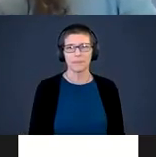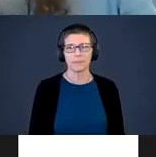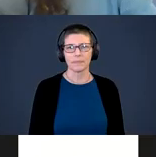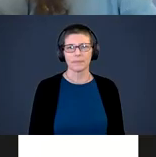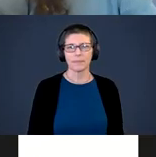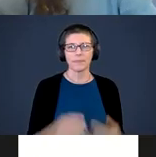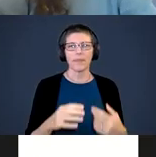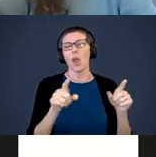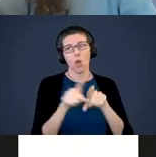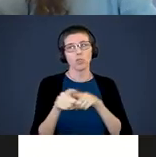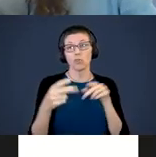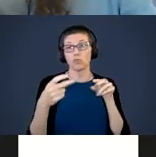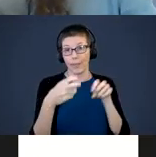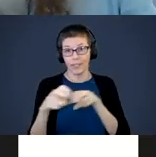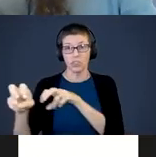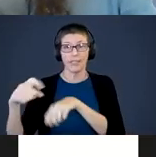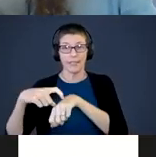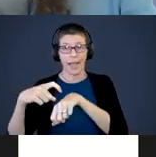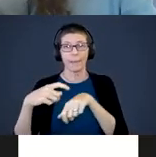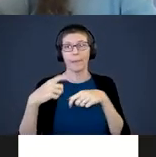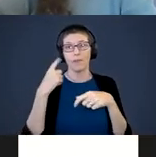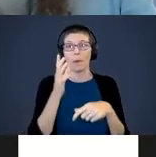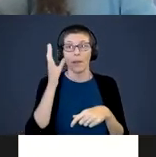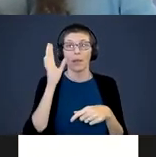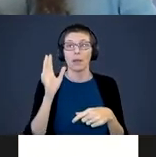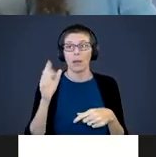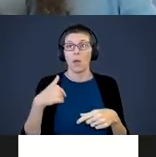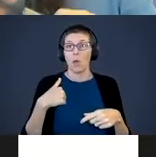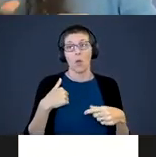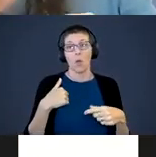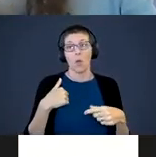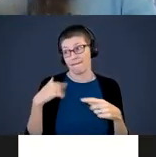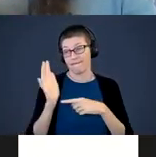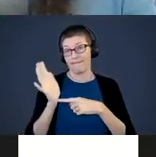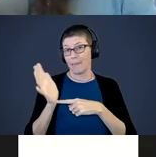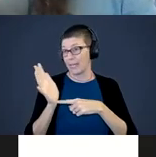for you, transitions for parents. “You have five minutes, and we are going in the car